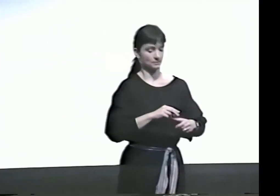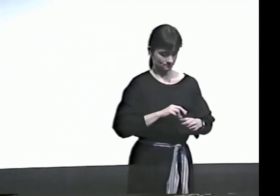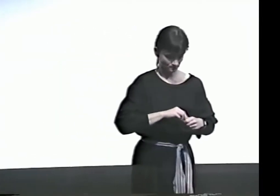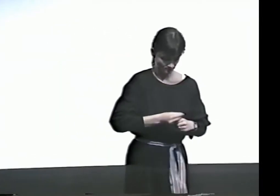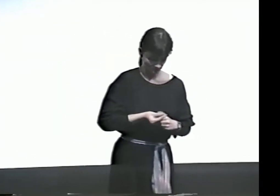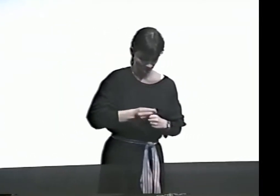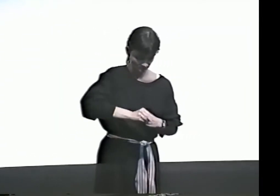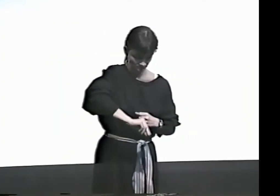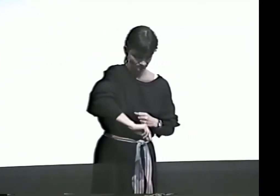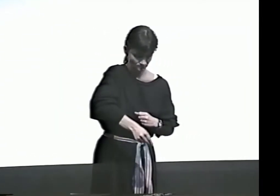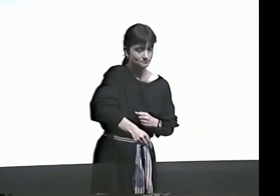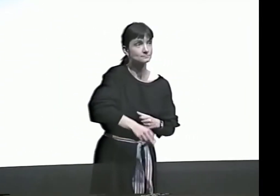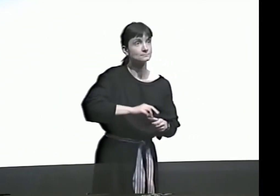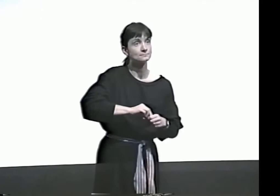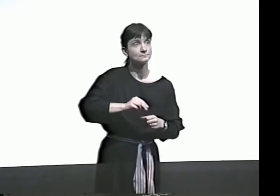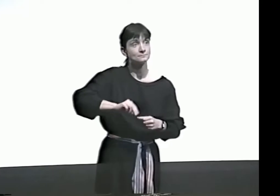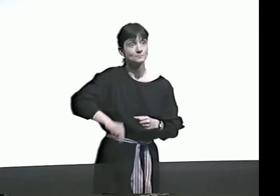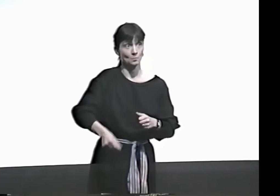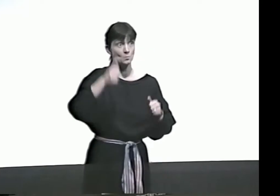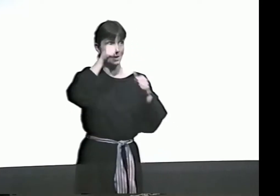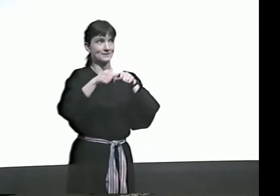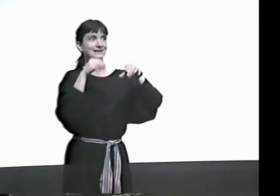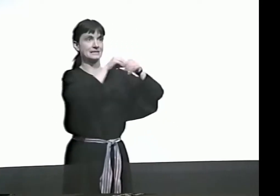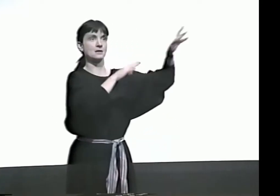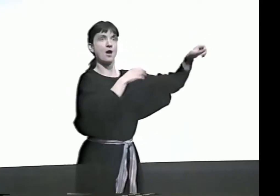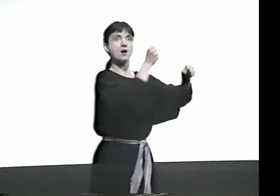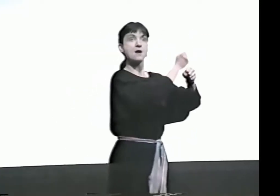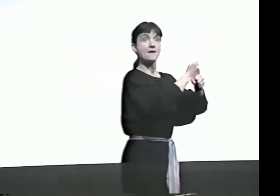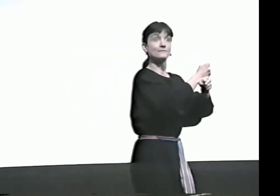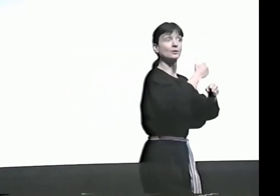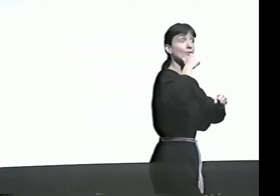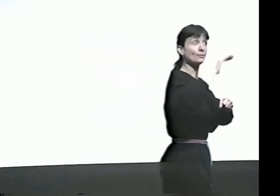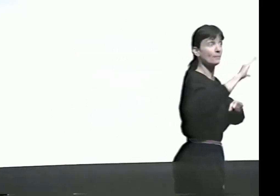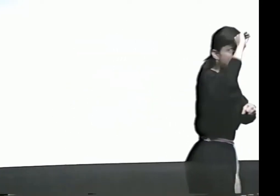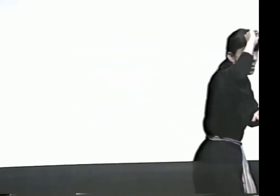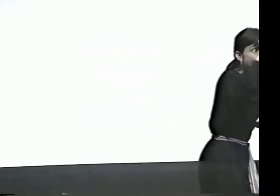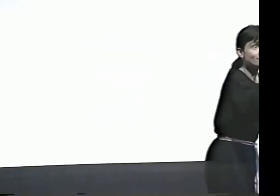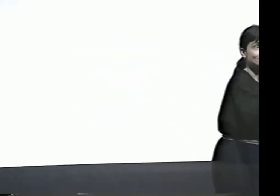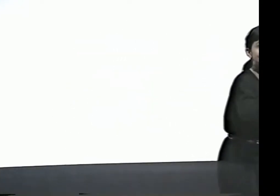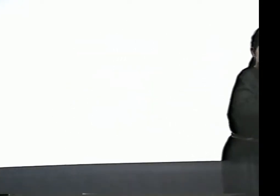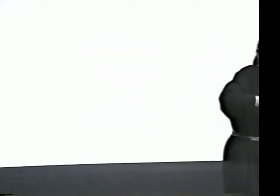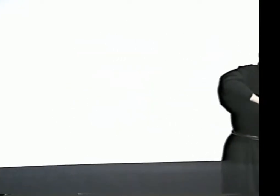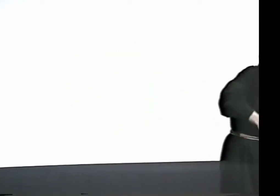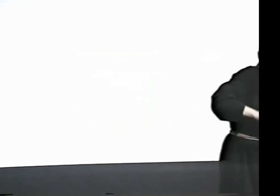FOR EXAMPLE, THE BOY PLANTING SEEDS. YOU REMEMBER THAT? IN THE COFFEE FIELDS, THERE WAS A SMALL BOY